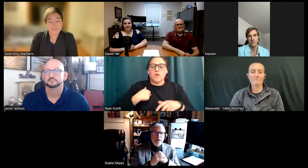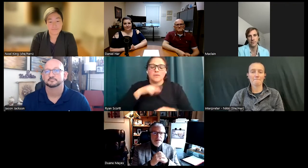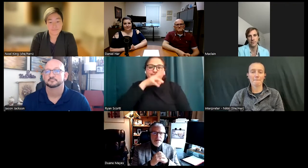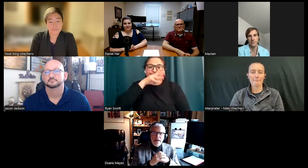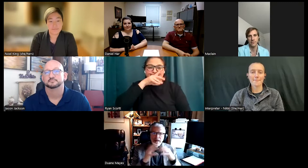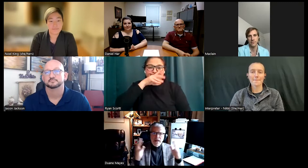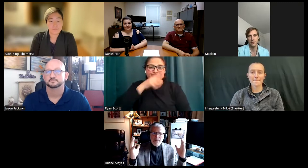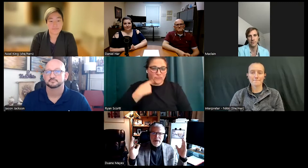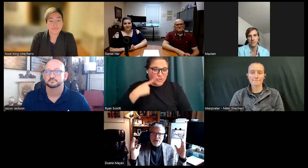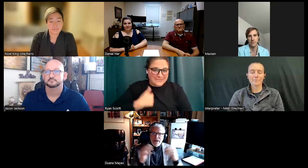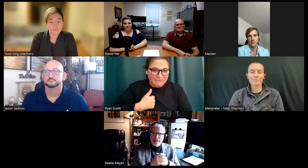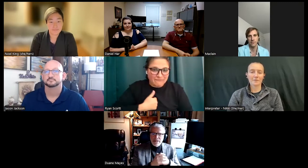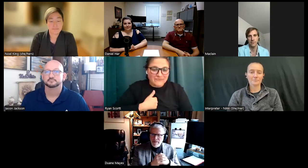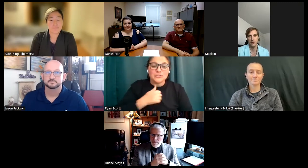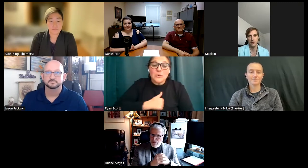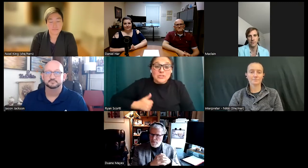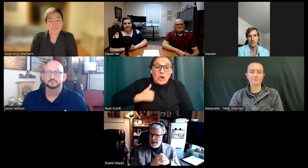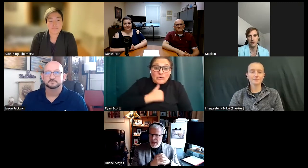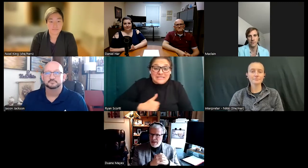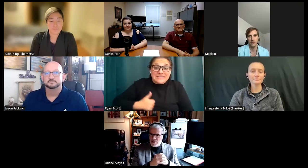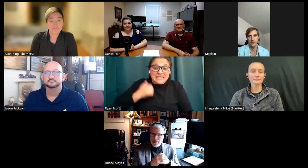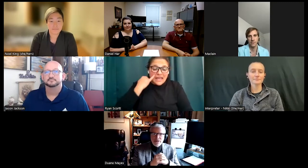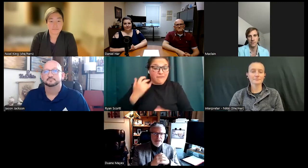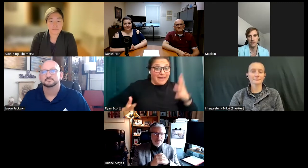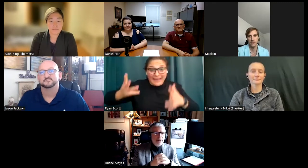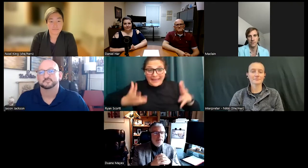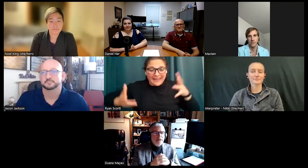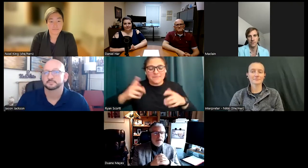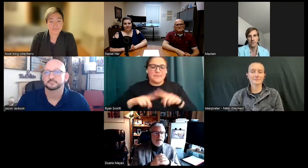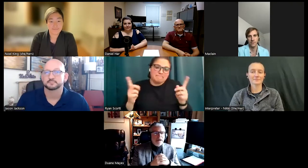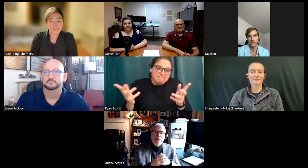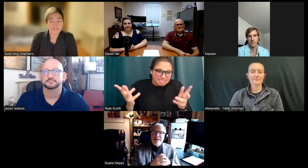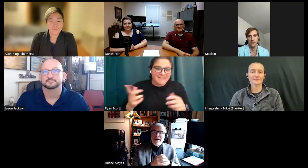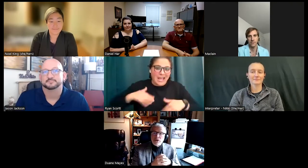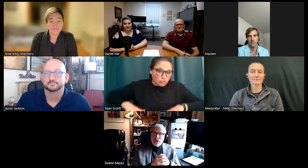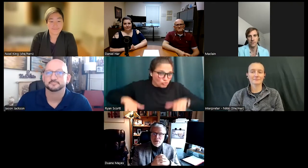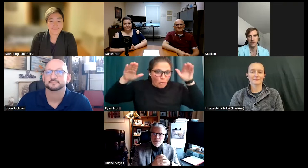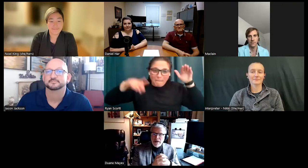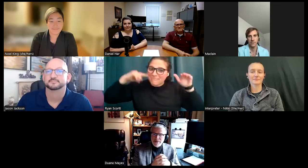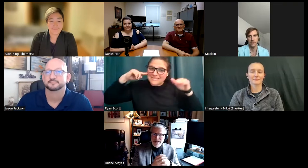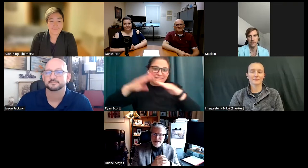and I apologize if I move my hands but I grew up in a deaf household, Mom and Dad